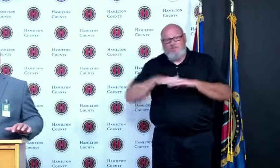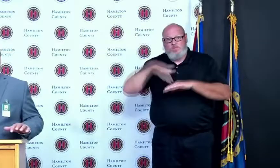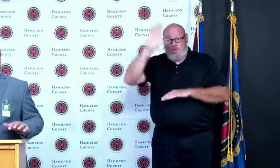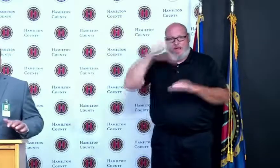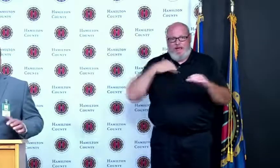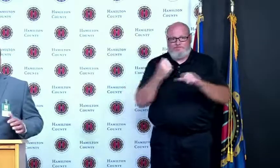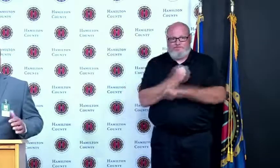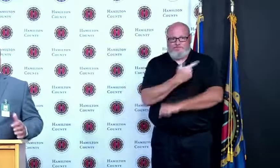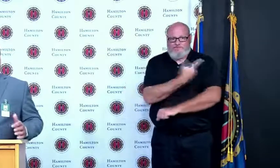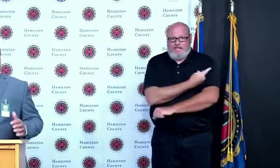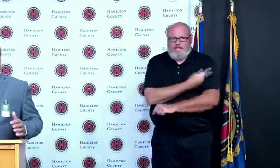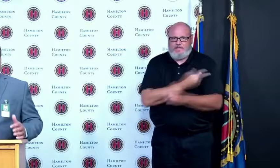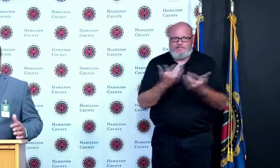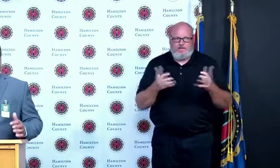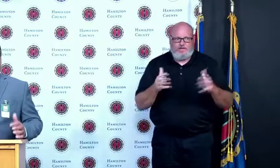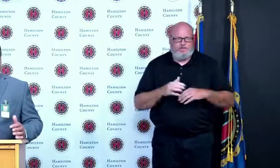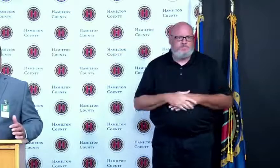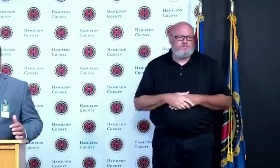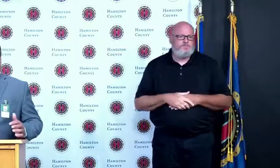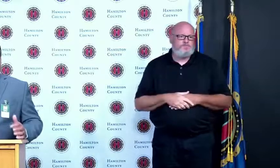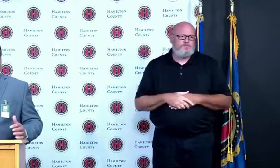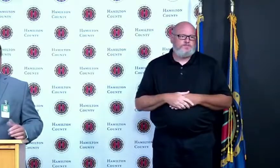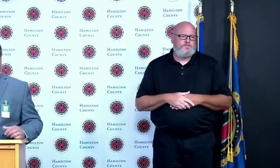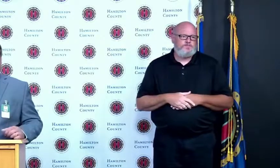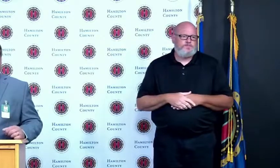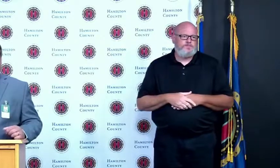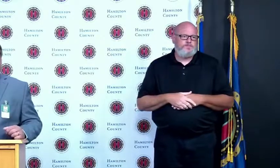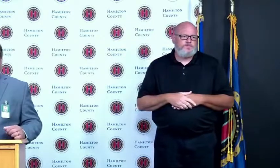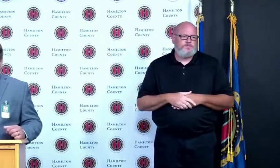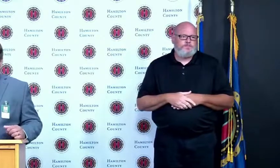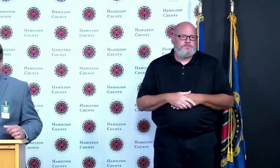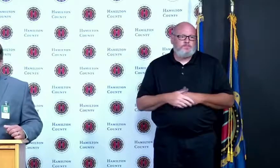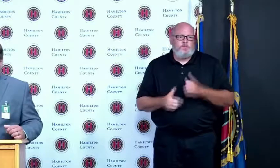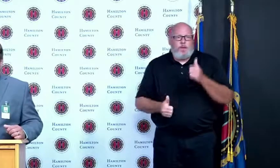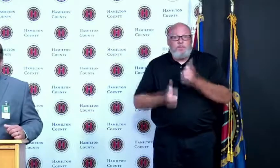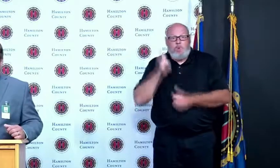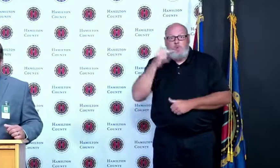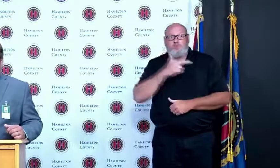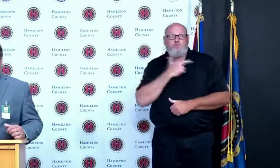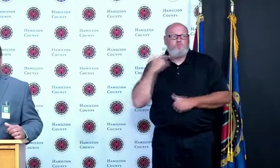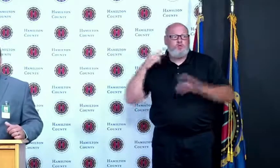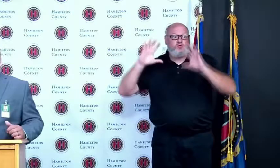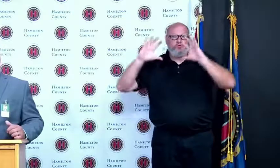you have heard that those are the most susceptible people to Covid-19 and getting severe illness so